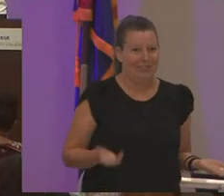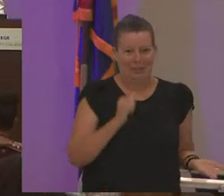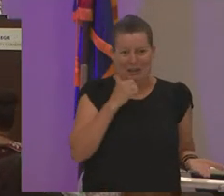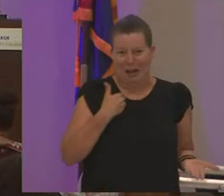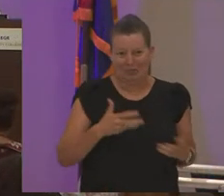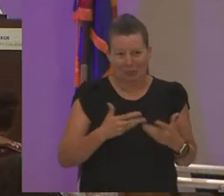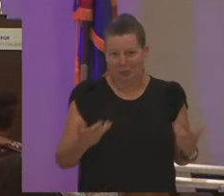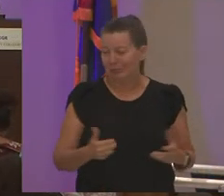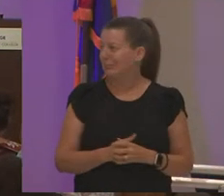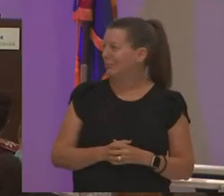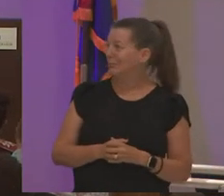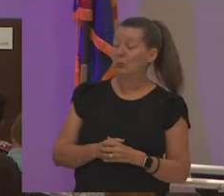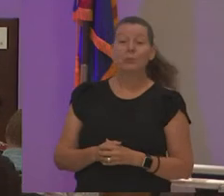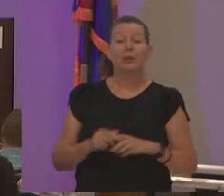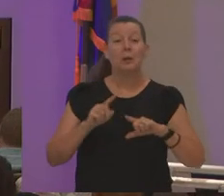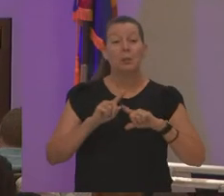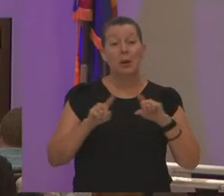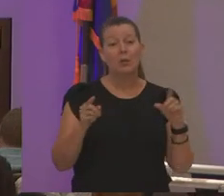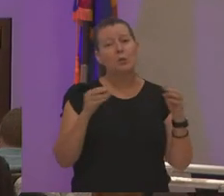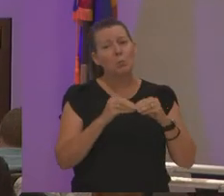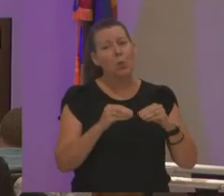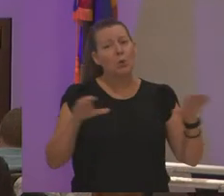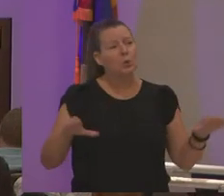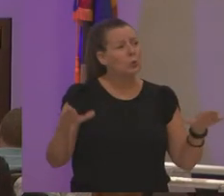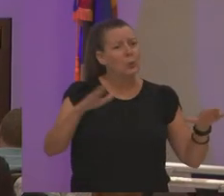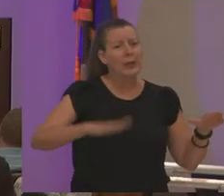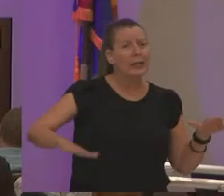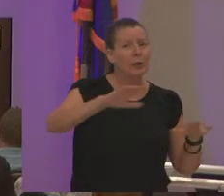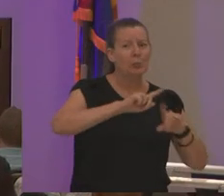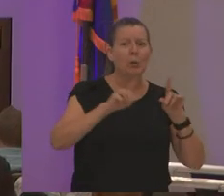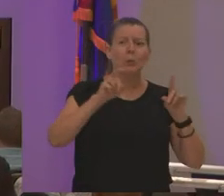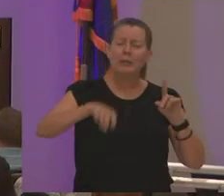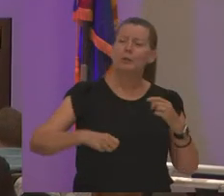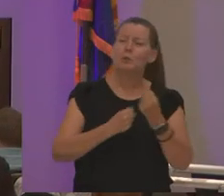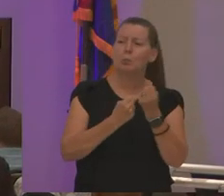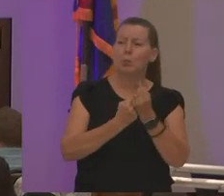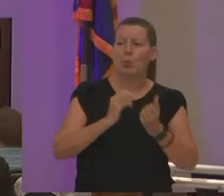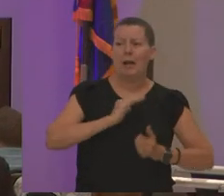but even though there's more to do here we still need to support our athletes all right so next